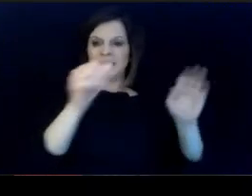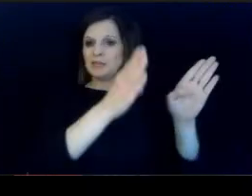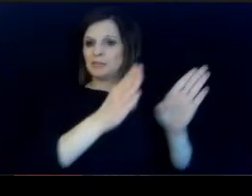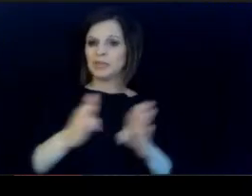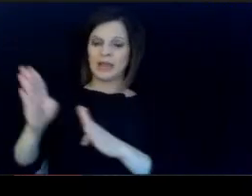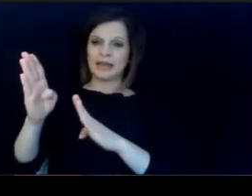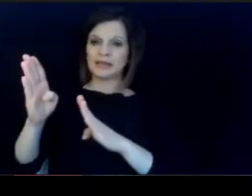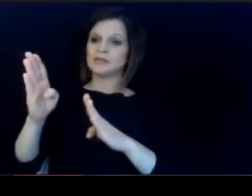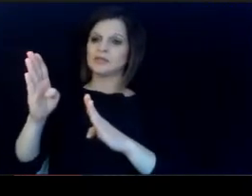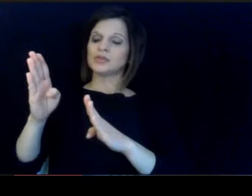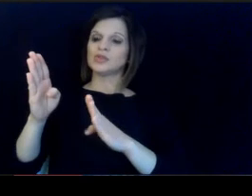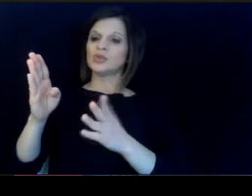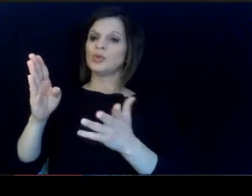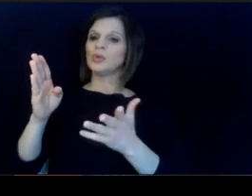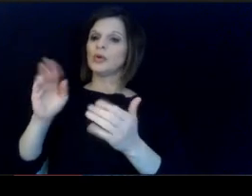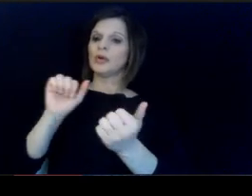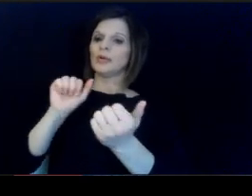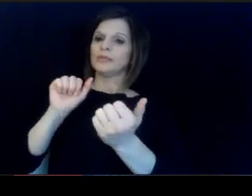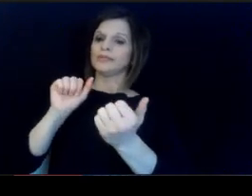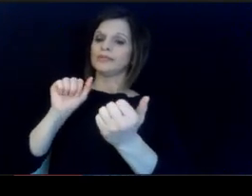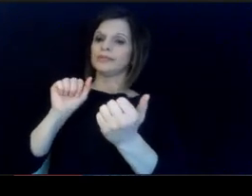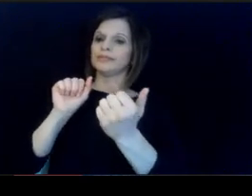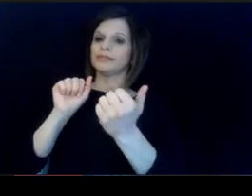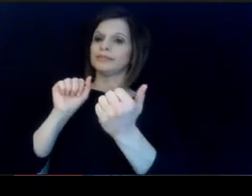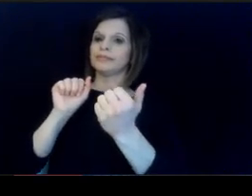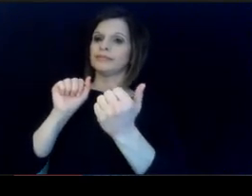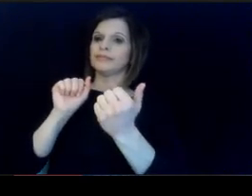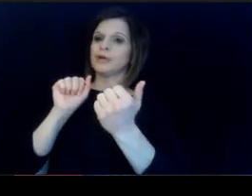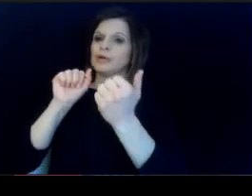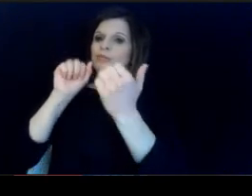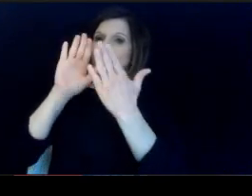feedback at the secondary and or post secondary. levels.